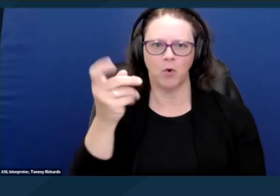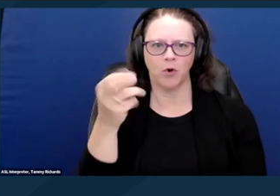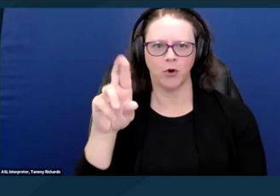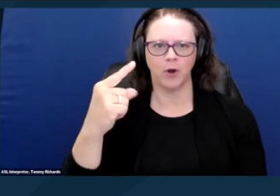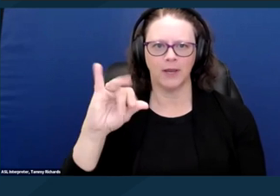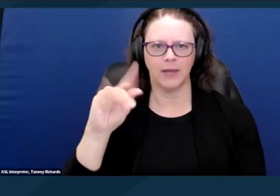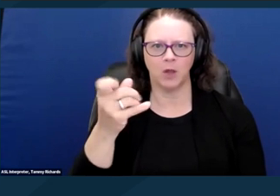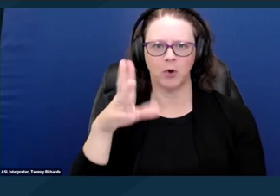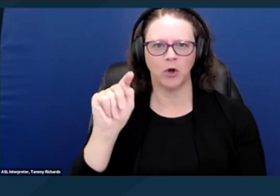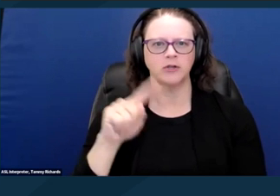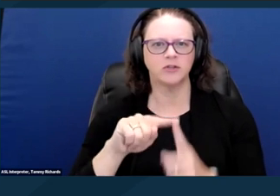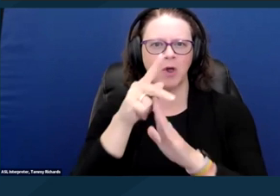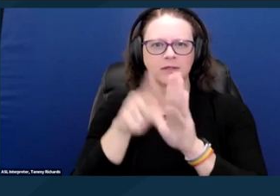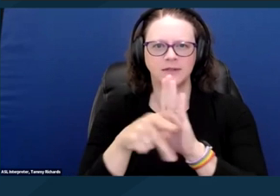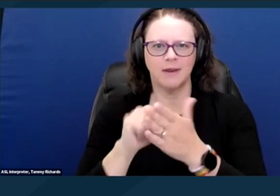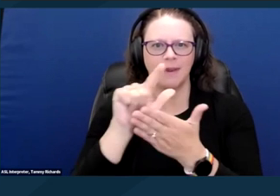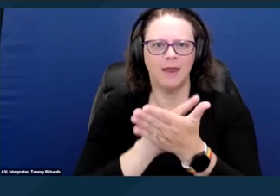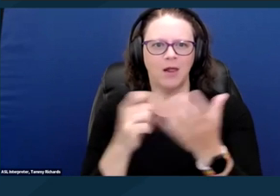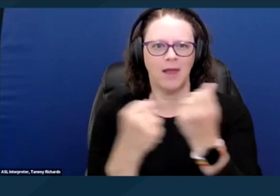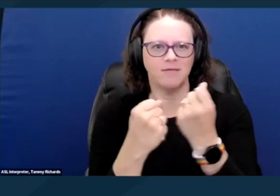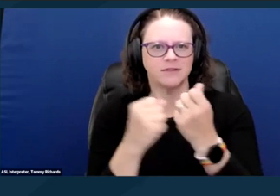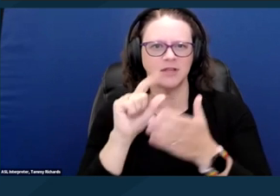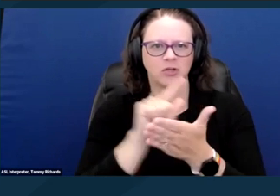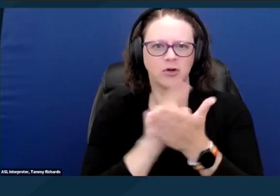with the National Homelessness Law Center. Next slide.